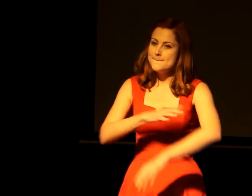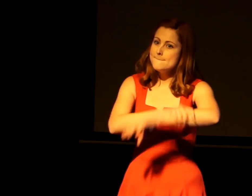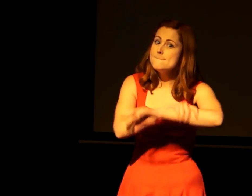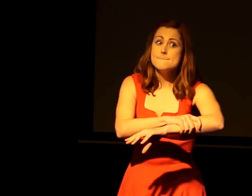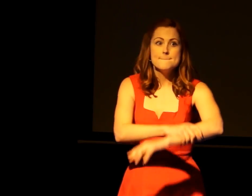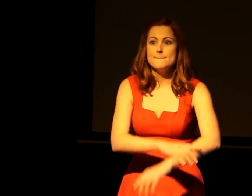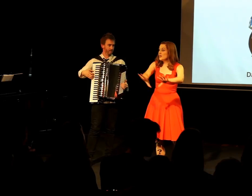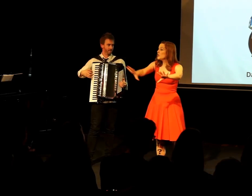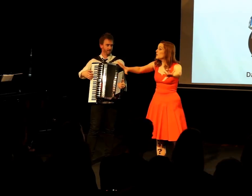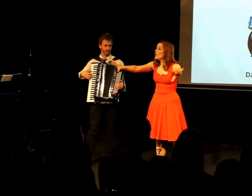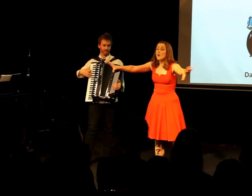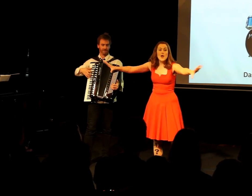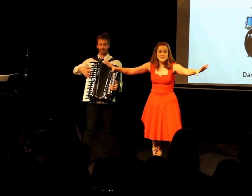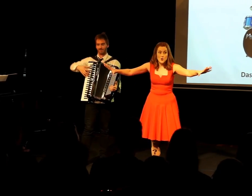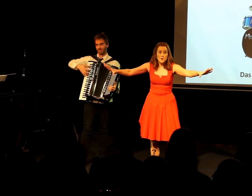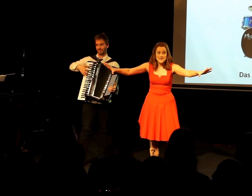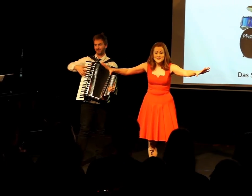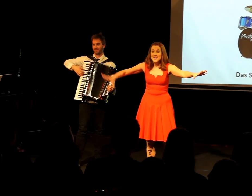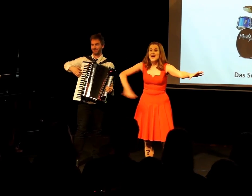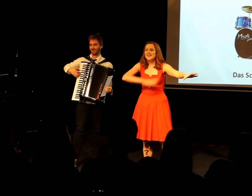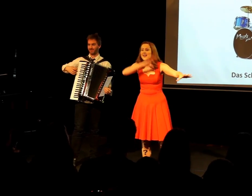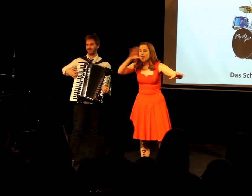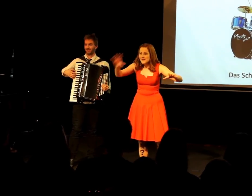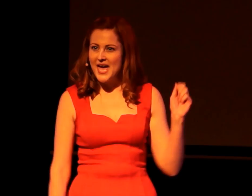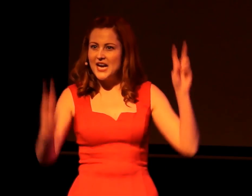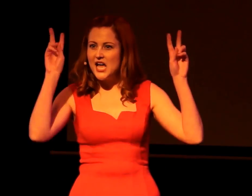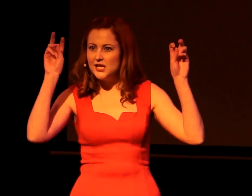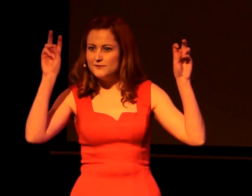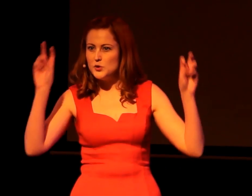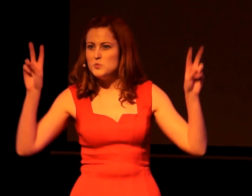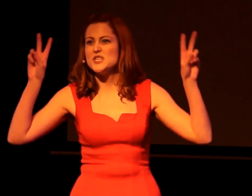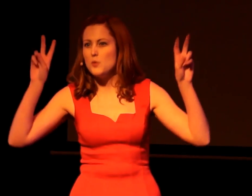(that's two words) you've got such a huge intellectual capacity